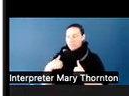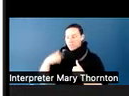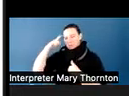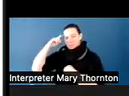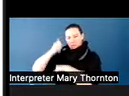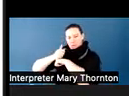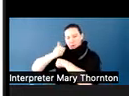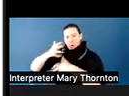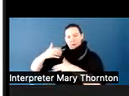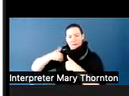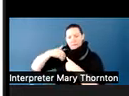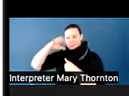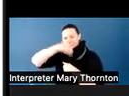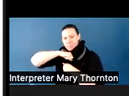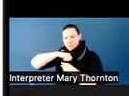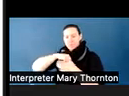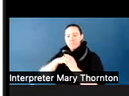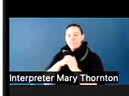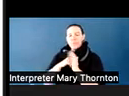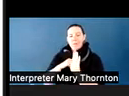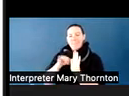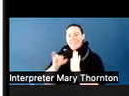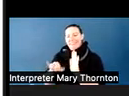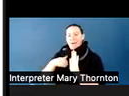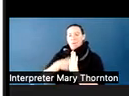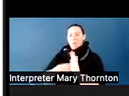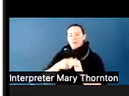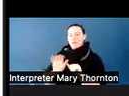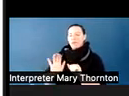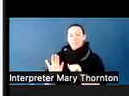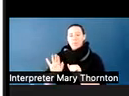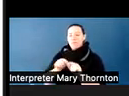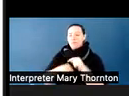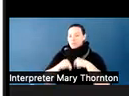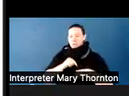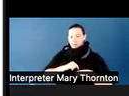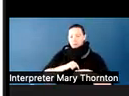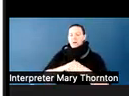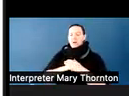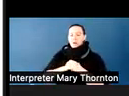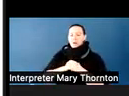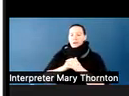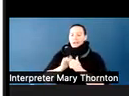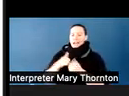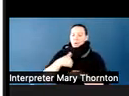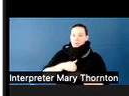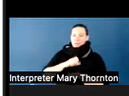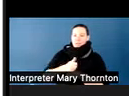And when we talk about how we set expectations and how we meet these unique needs that folks have.